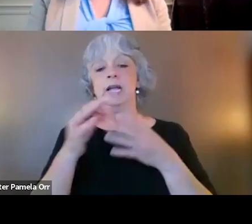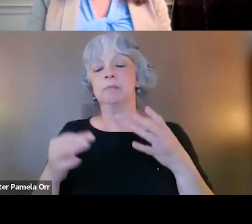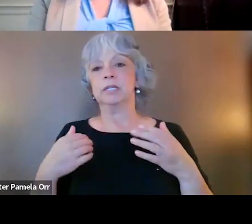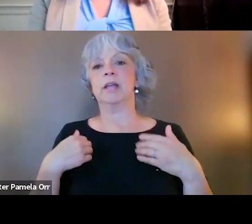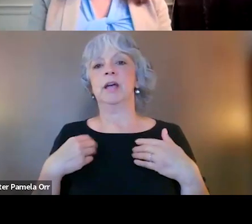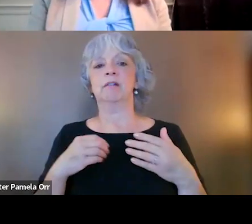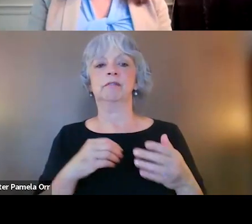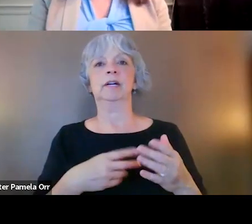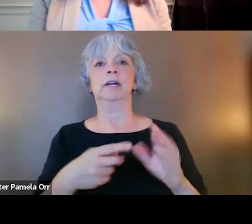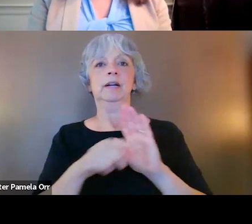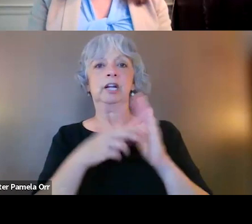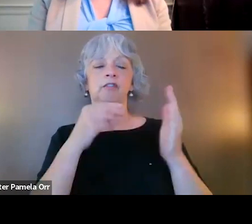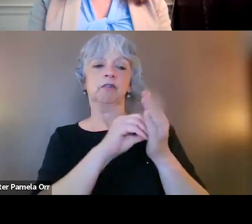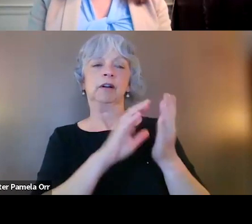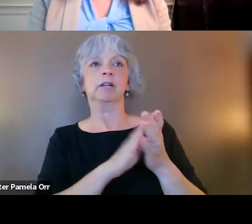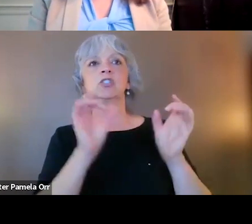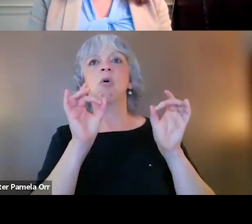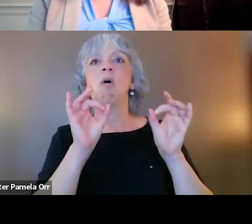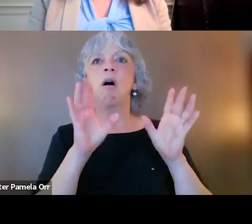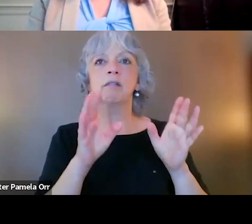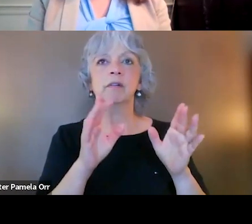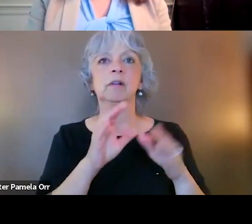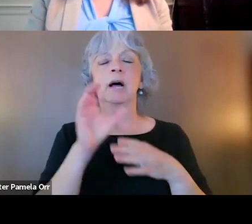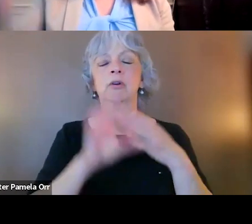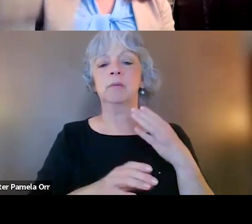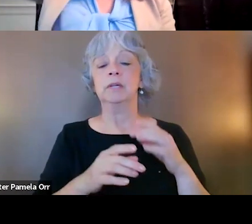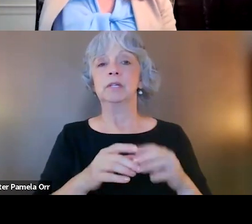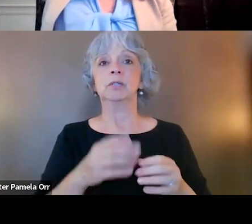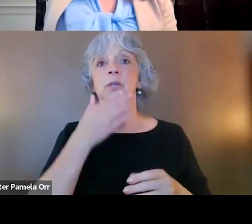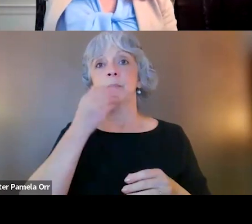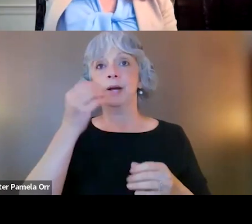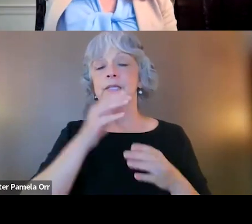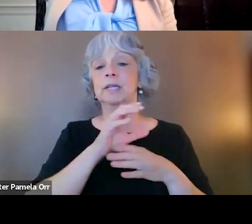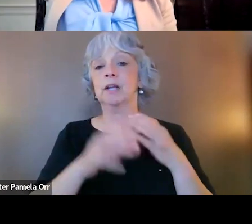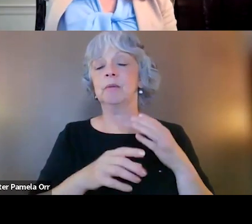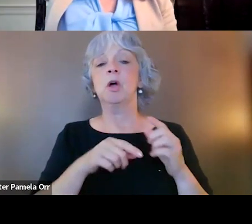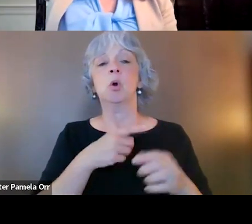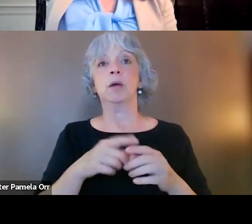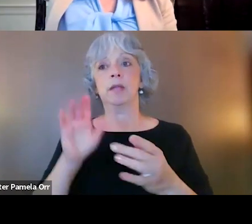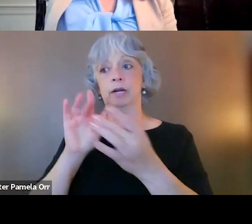that's a terrible outcome in either direction. So the ideal outcome in those cases is when they are contacted by law enforcement,